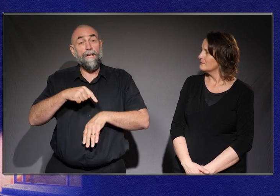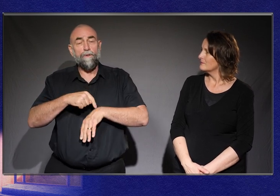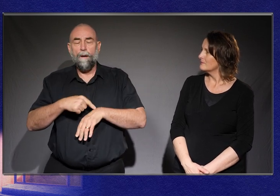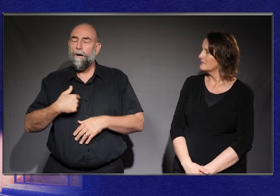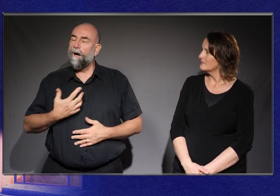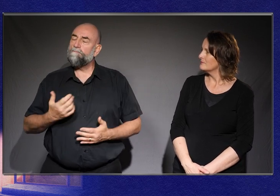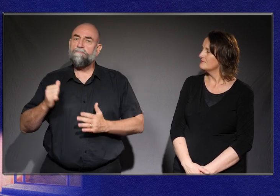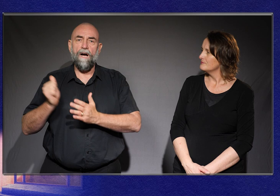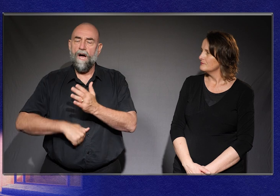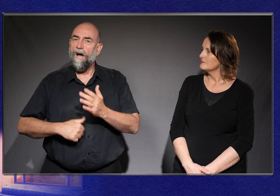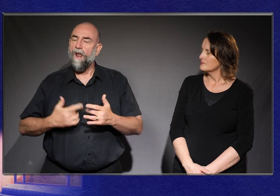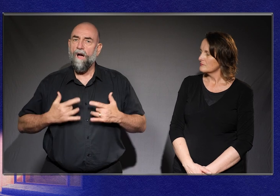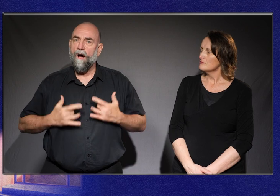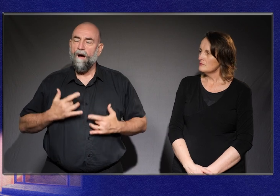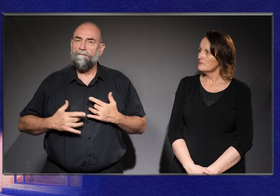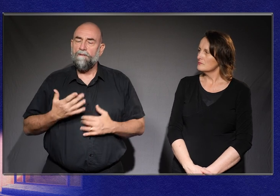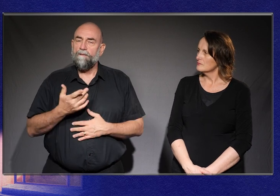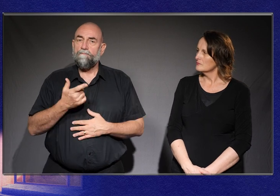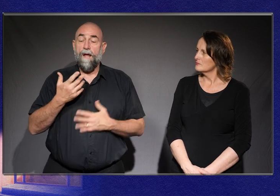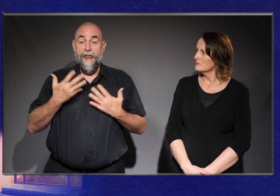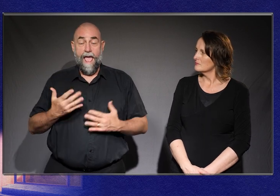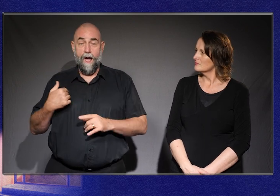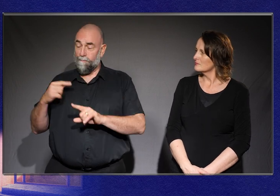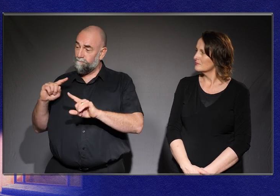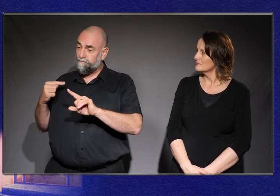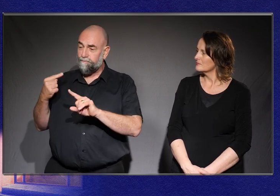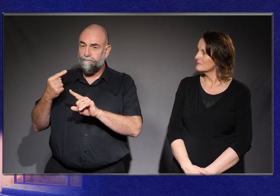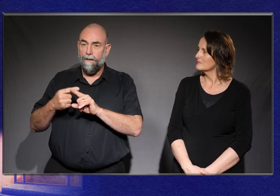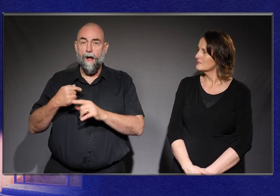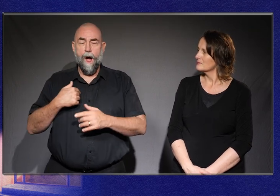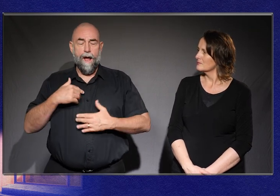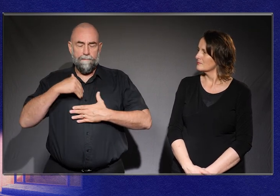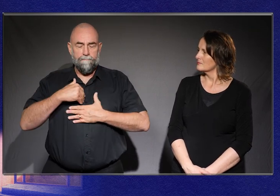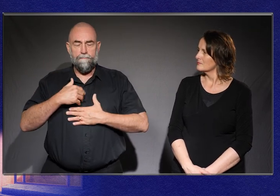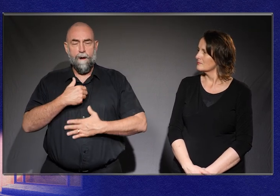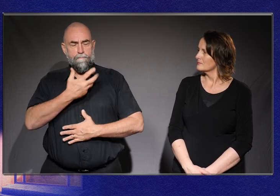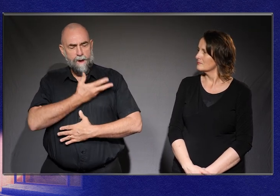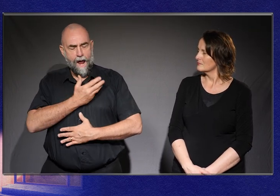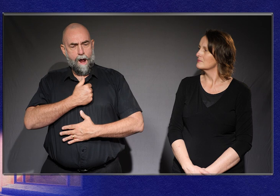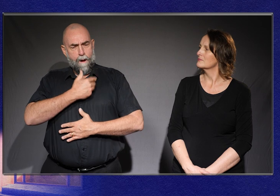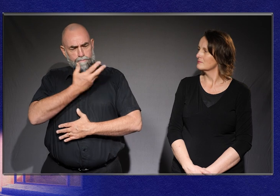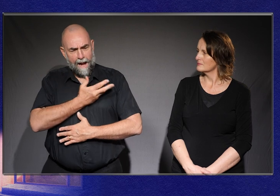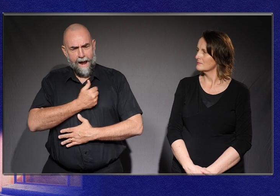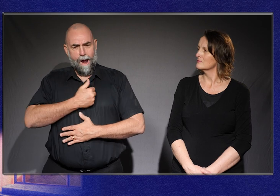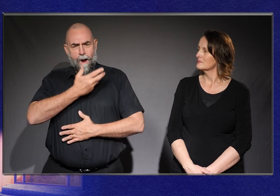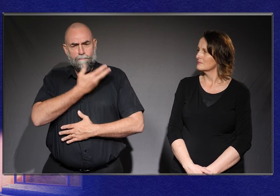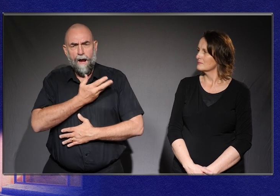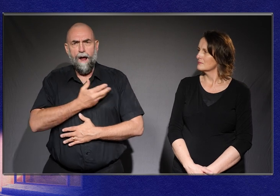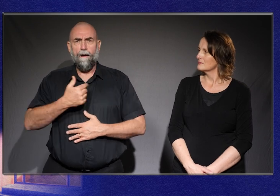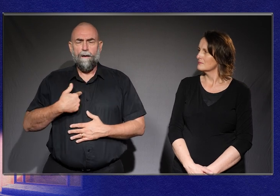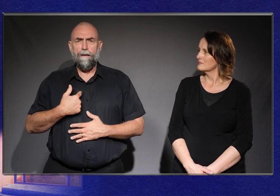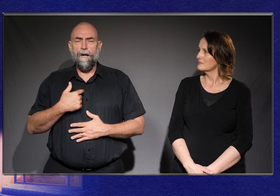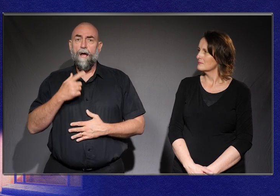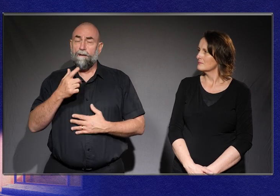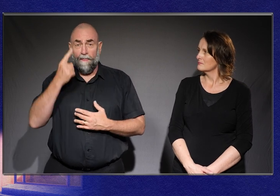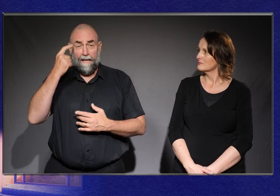And getting to the point I’m at, practising disability pride, it was a pretty long path.